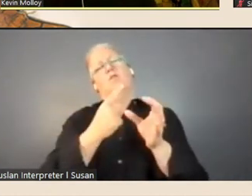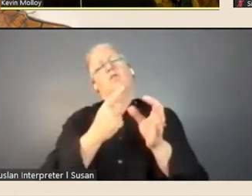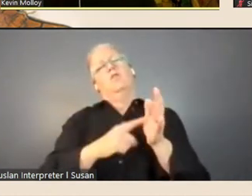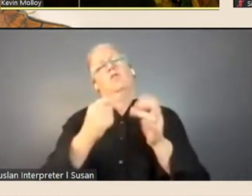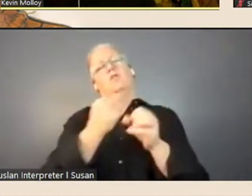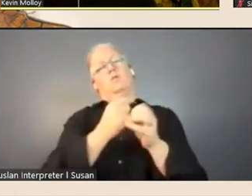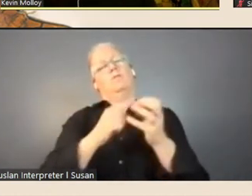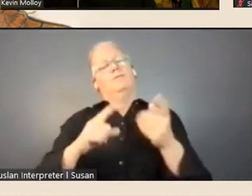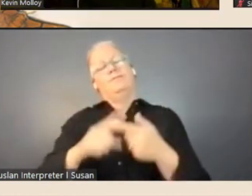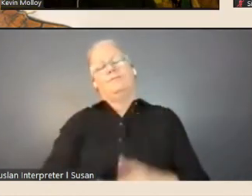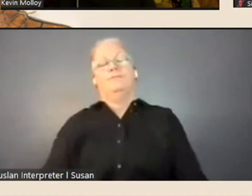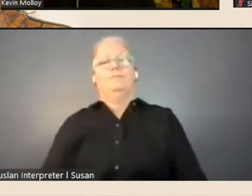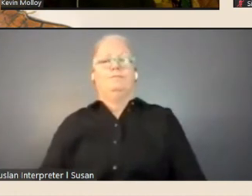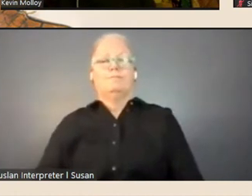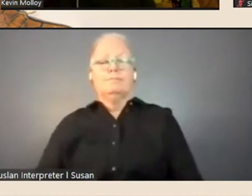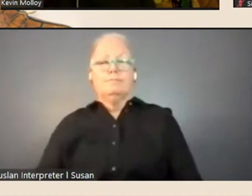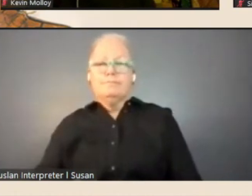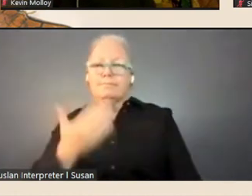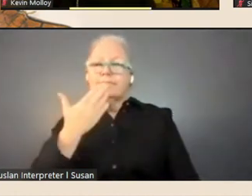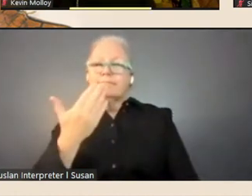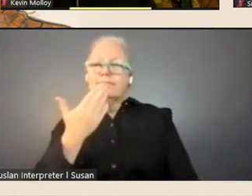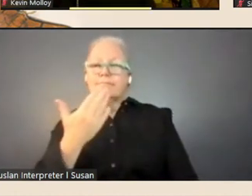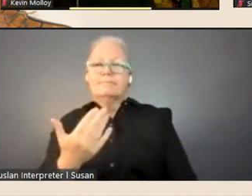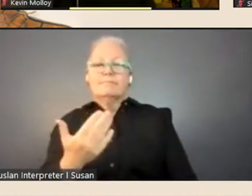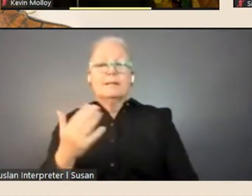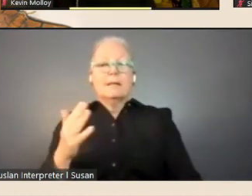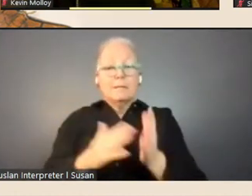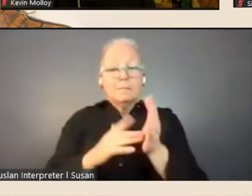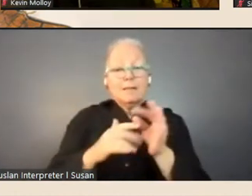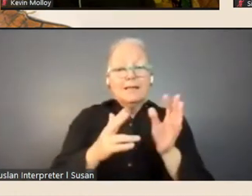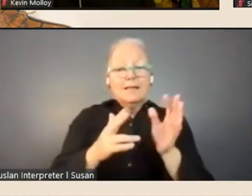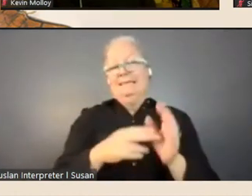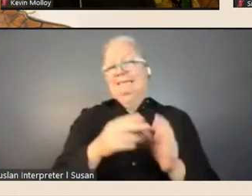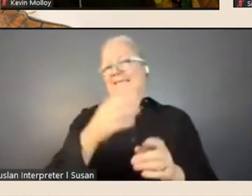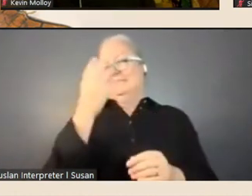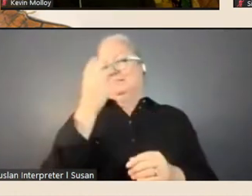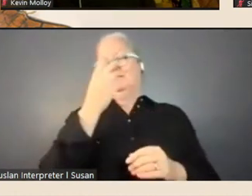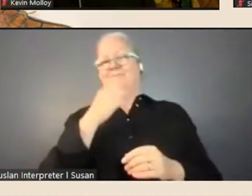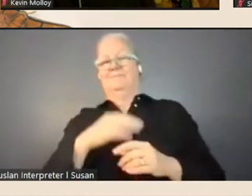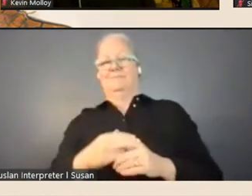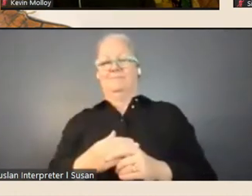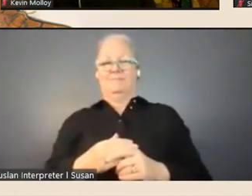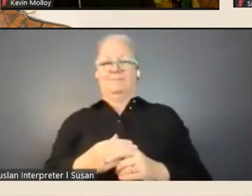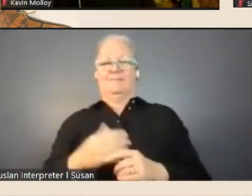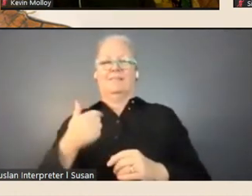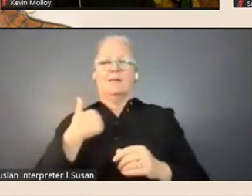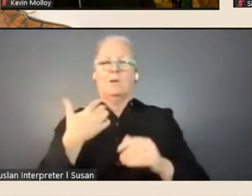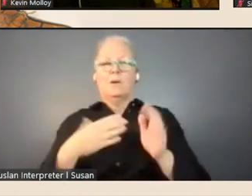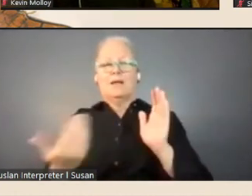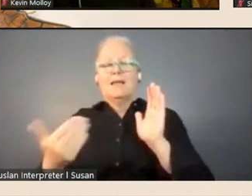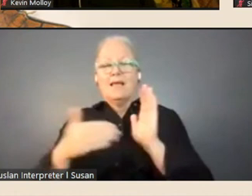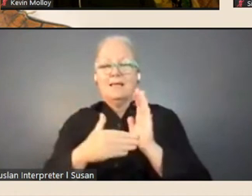Shona: That's great, thank you Kevin. Megan? Megan: Sorry I did just want to add because it came up twice